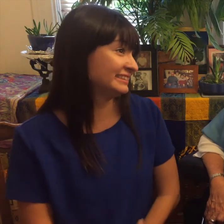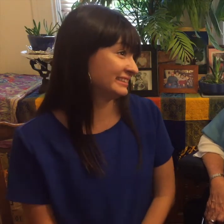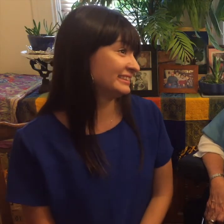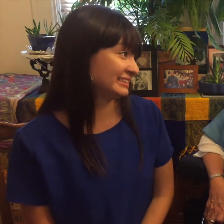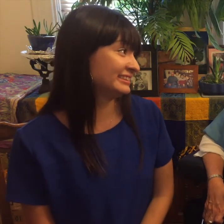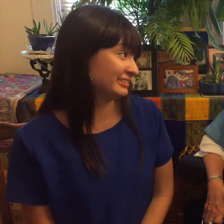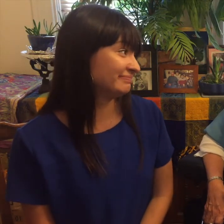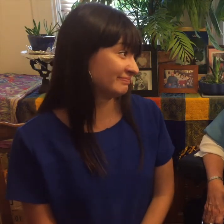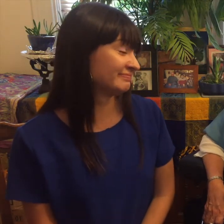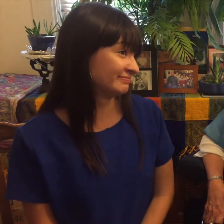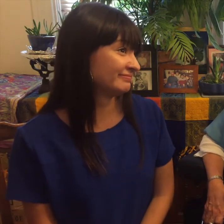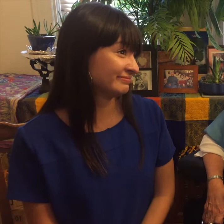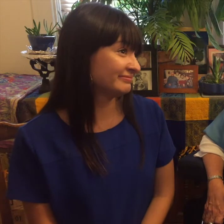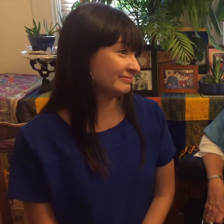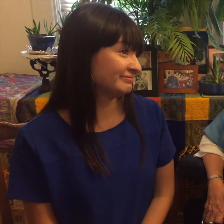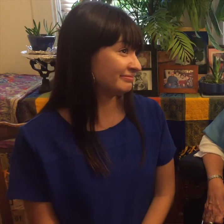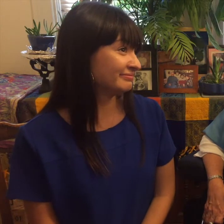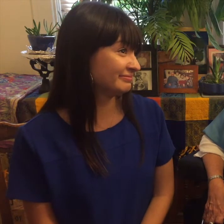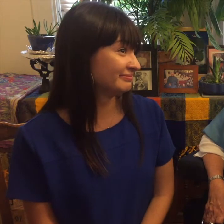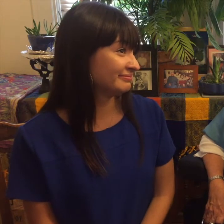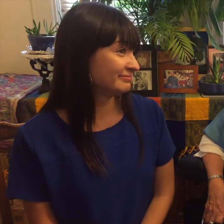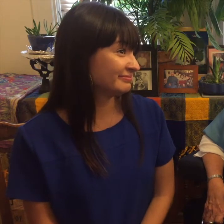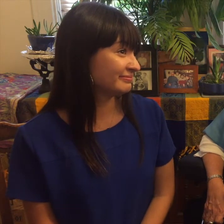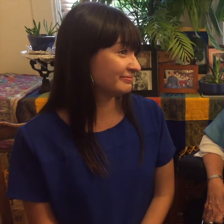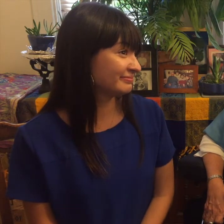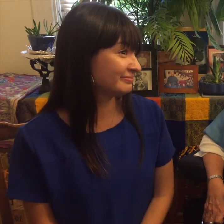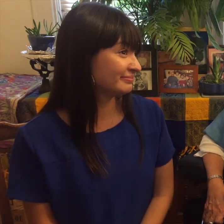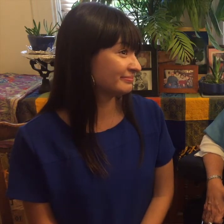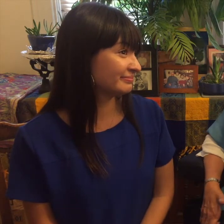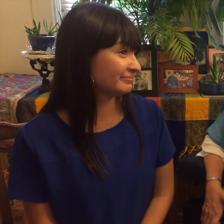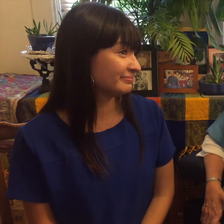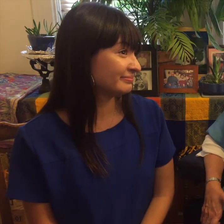what's wonderful now about sign language is that it's becoming like in the United